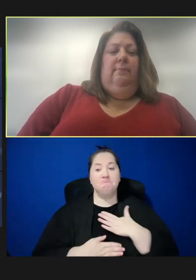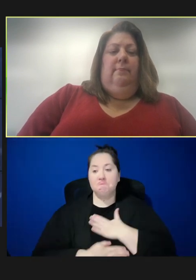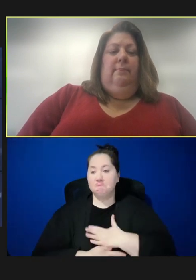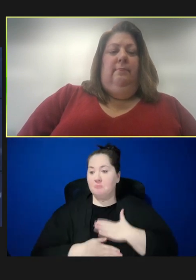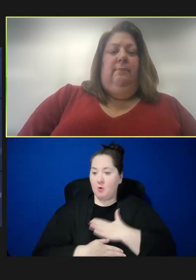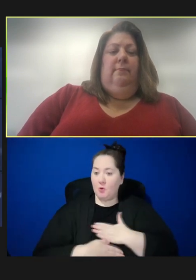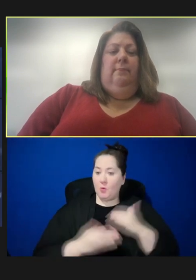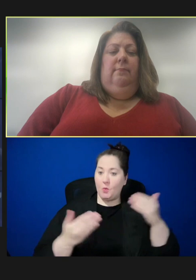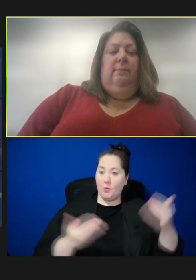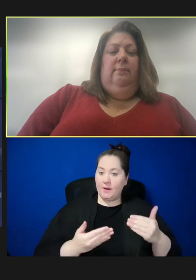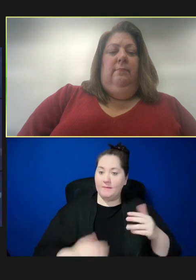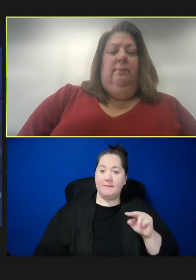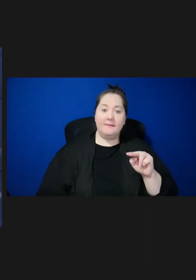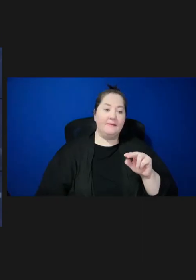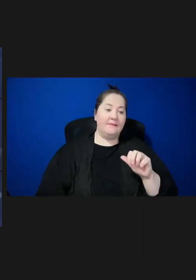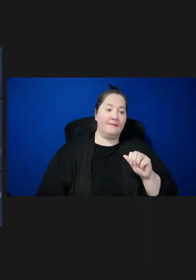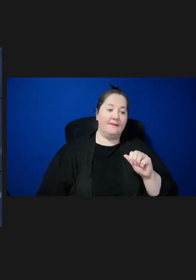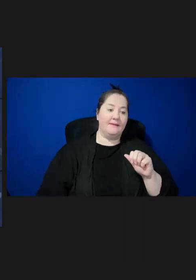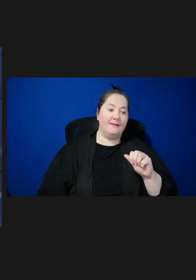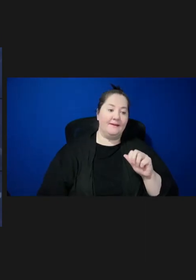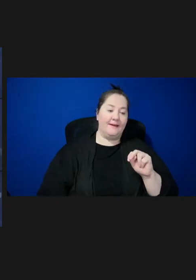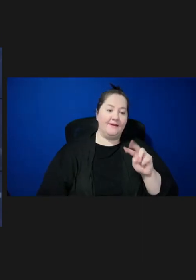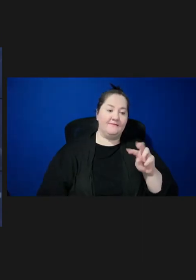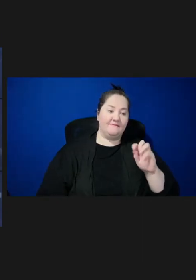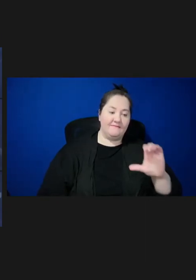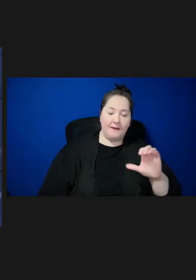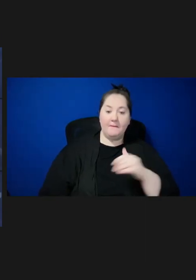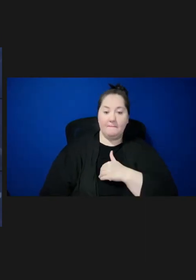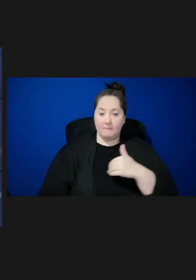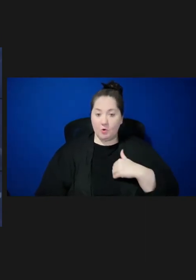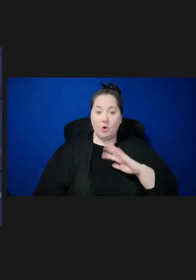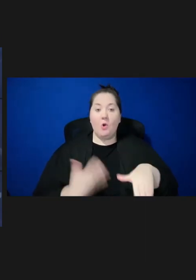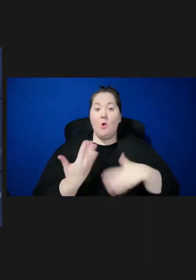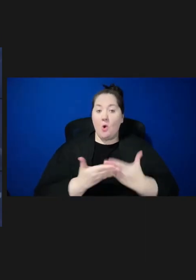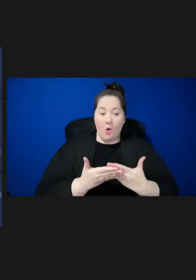the NVAC members, all of the speakers over the course of this two-day meeting,